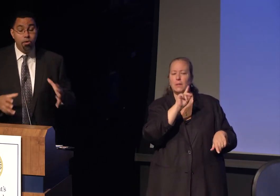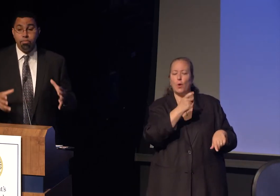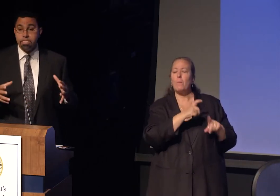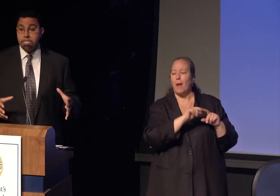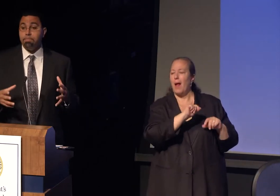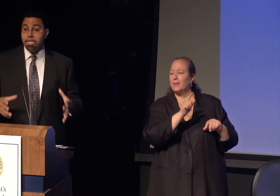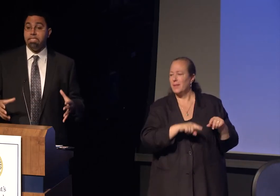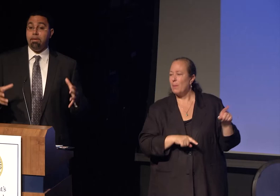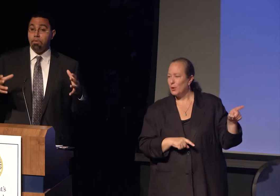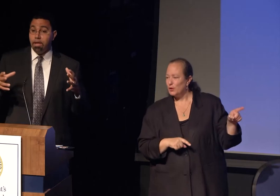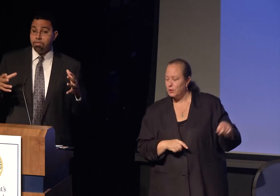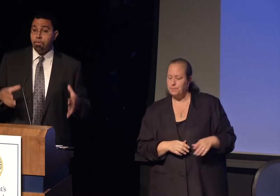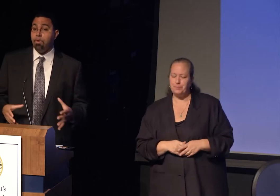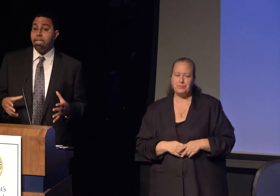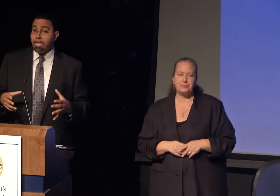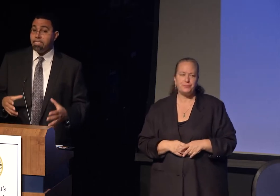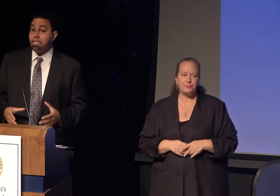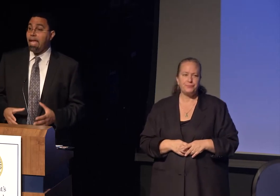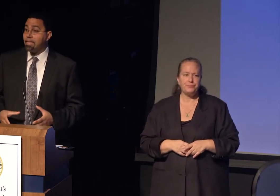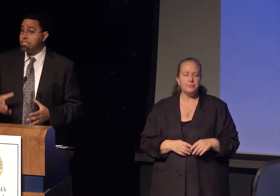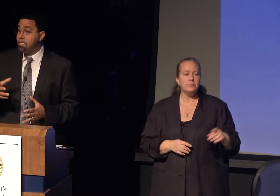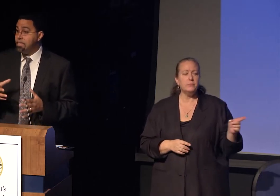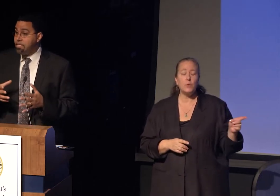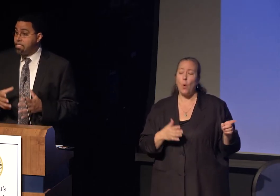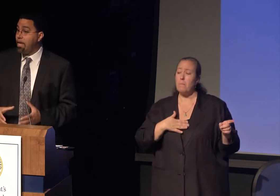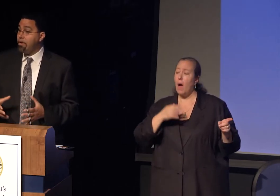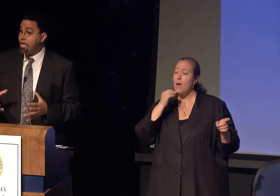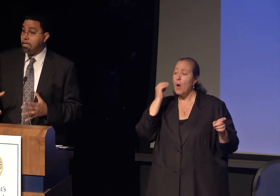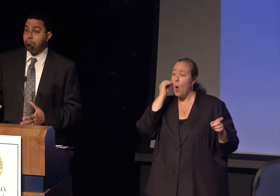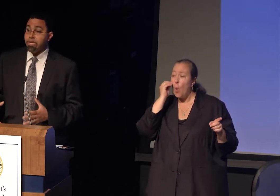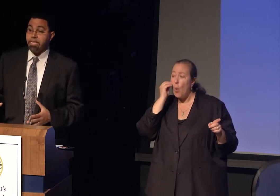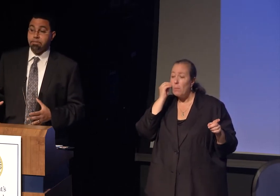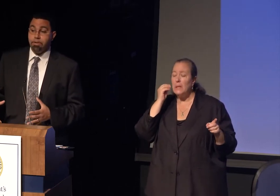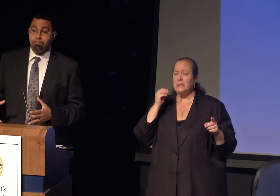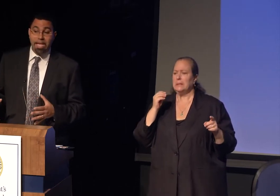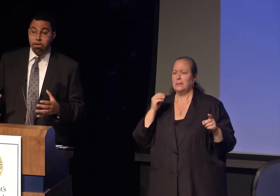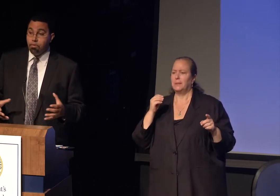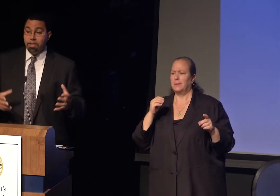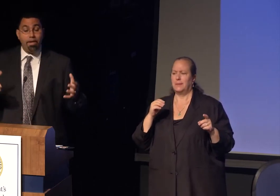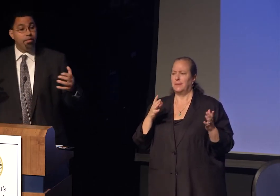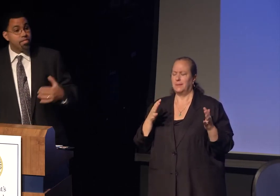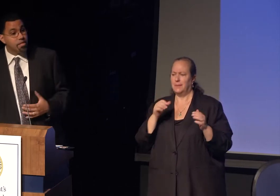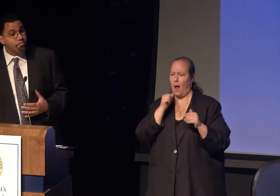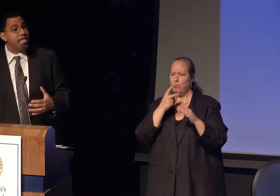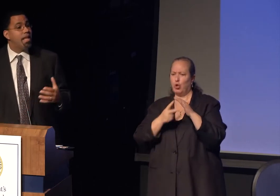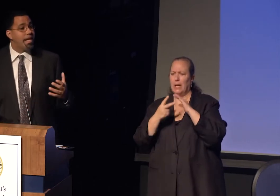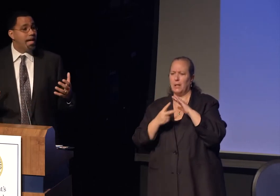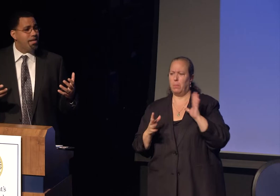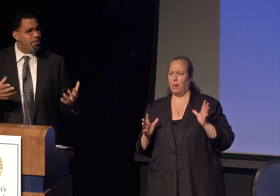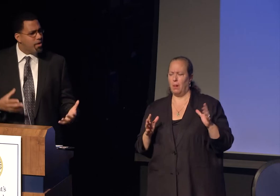A home that was displaced from one night to the next, scary and unpredictable. I didn't know what my father would be like,